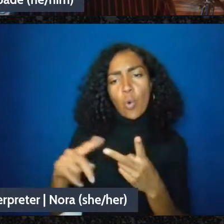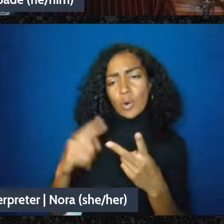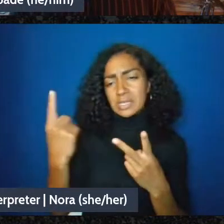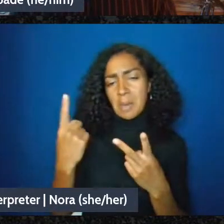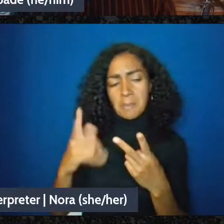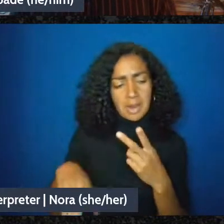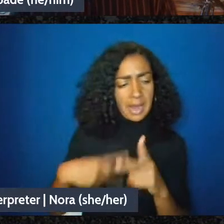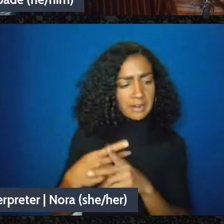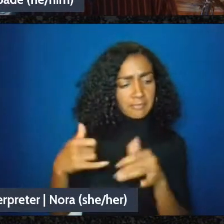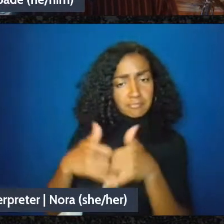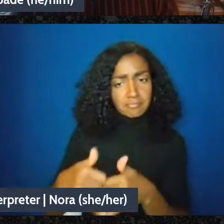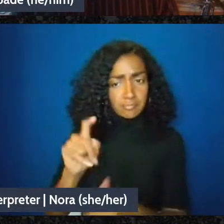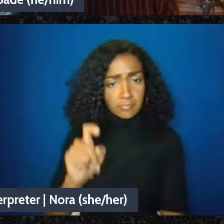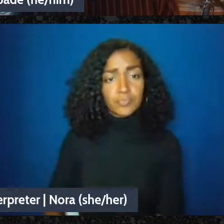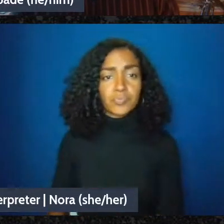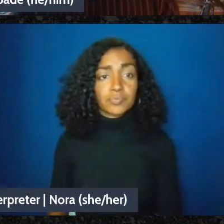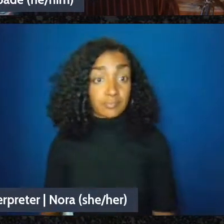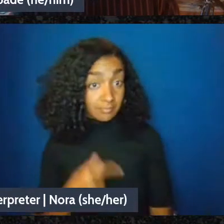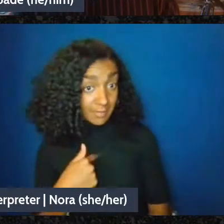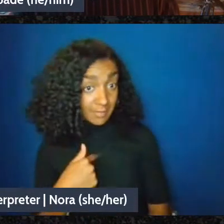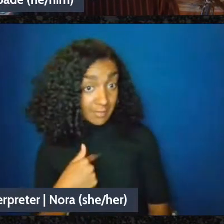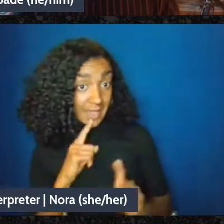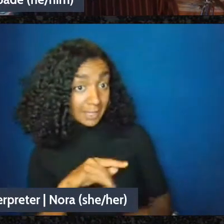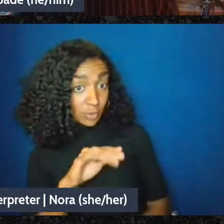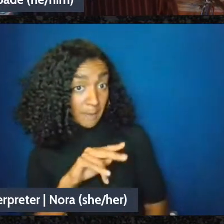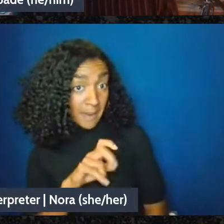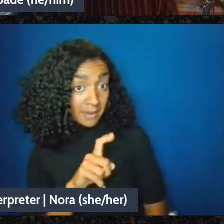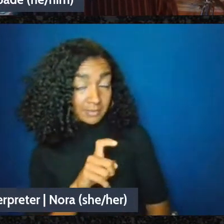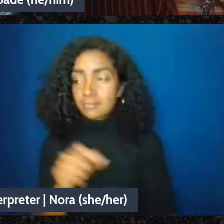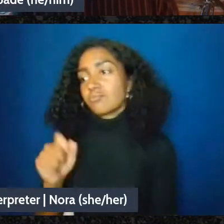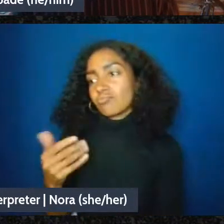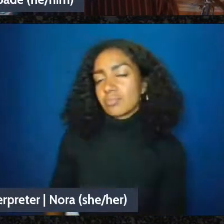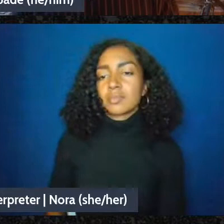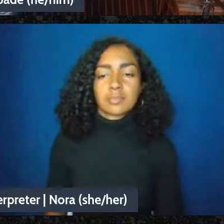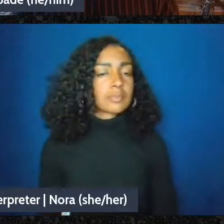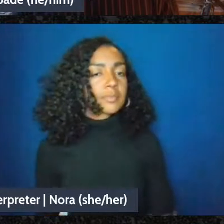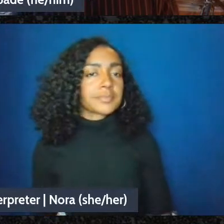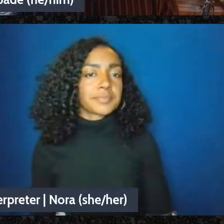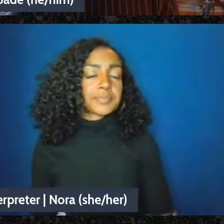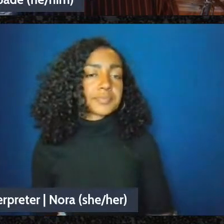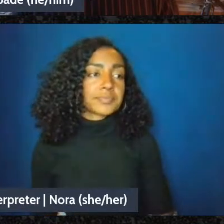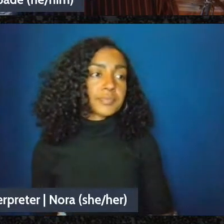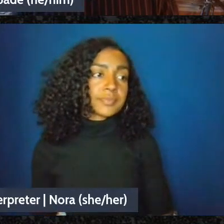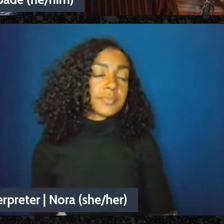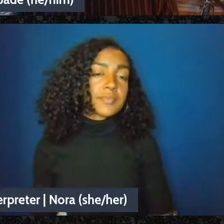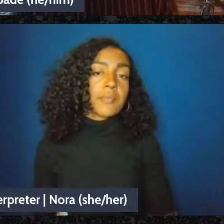Okay so if what is being given is really nominal if you're talking about